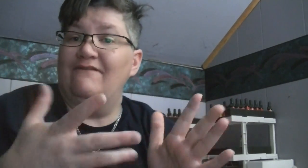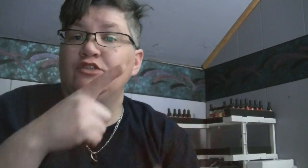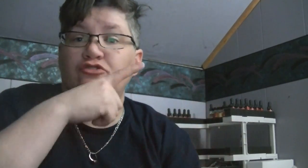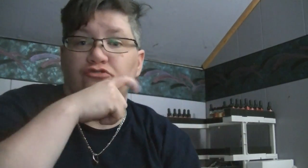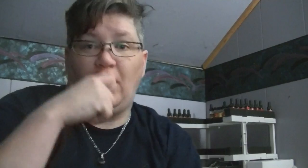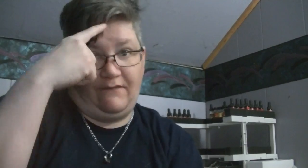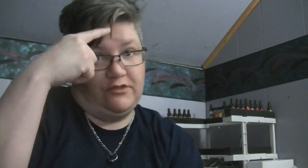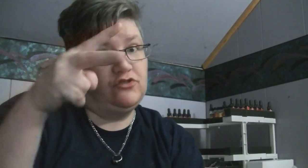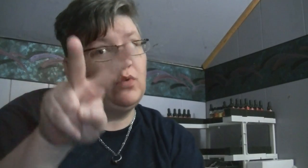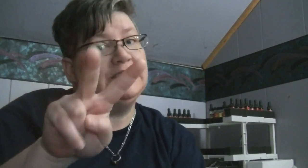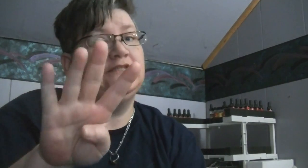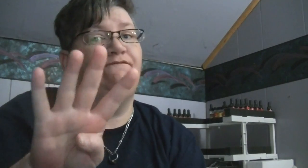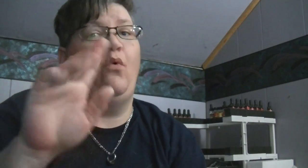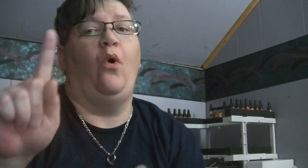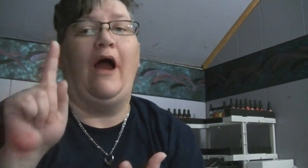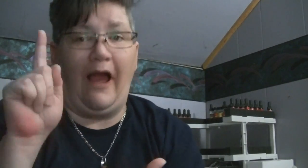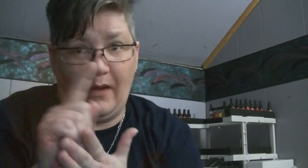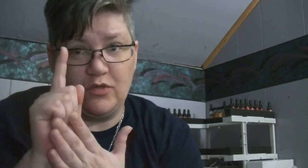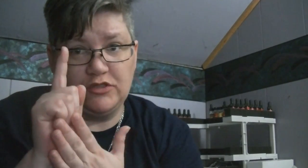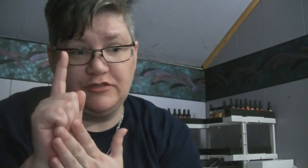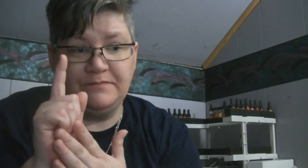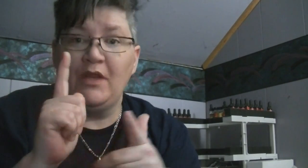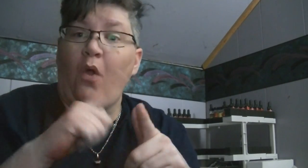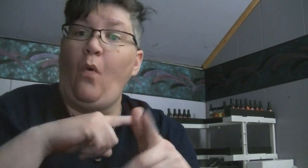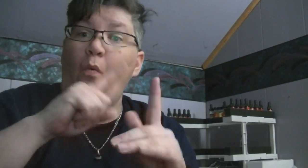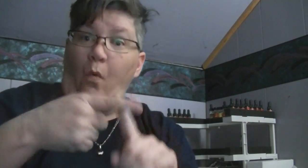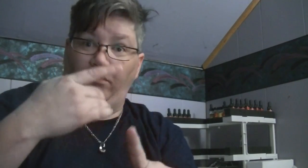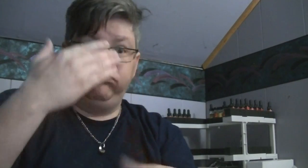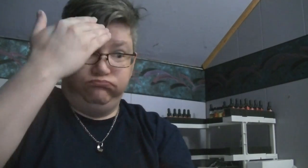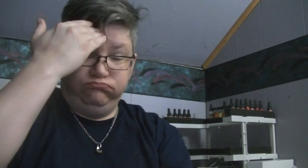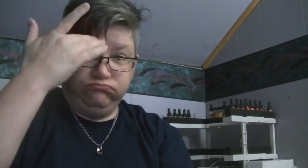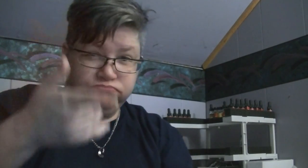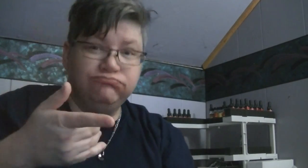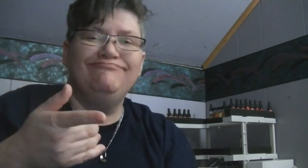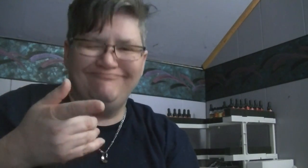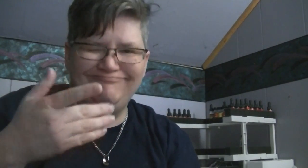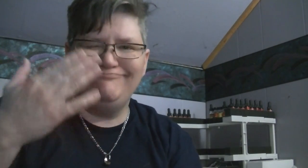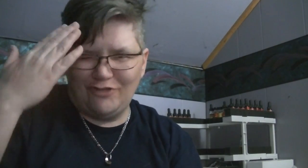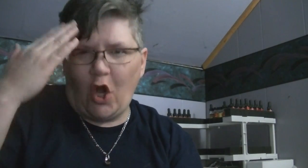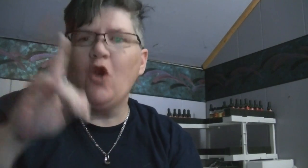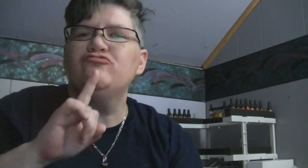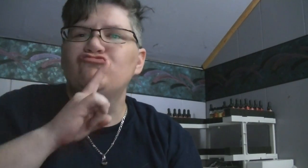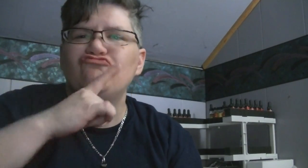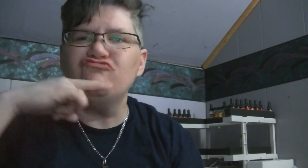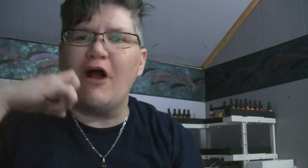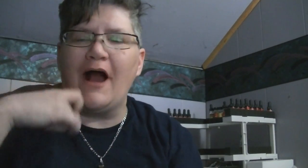I let it dry for 24 hours You'll know they're dry